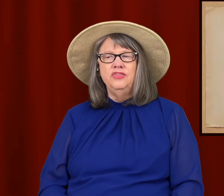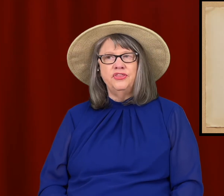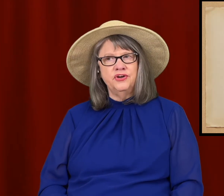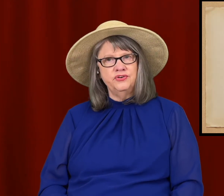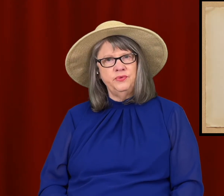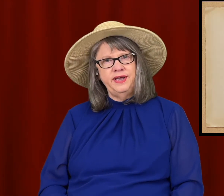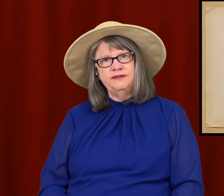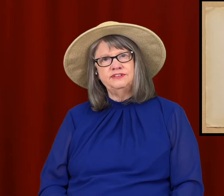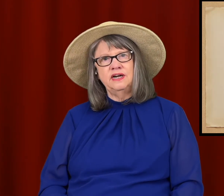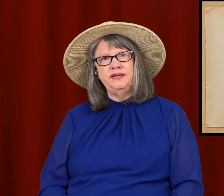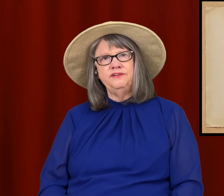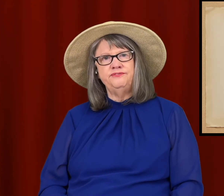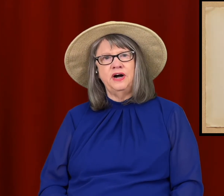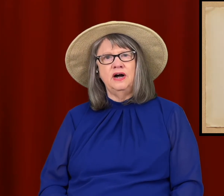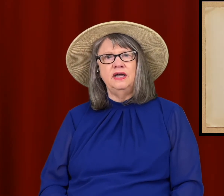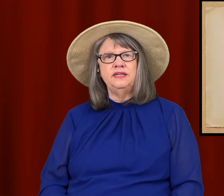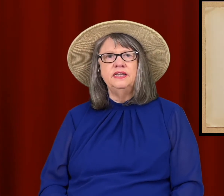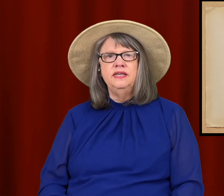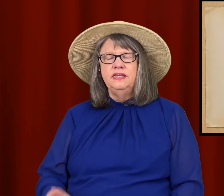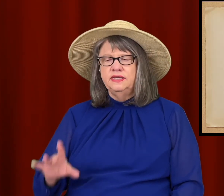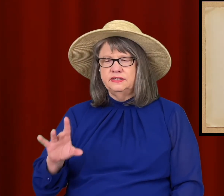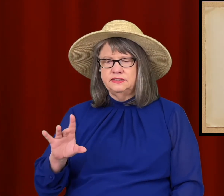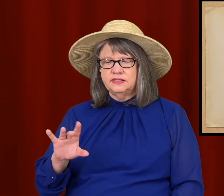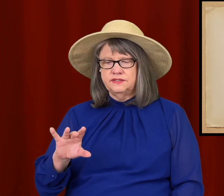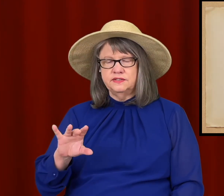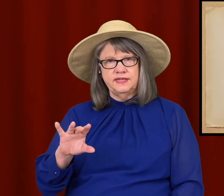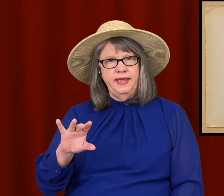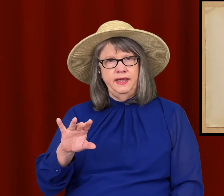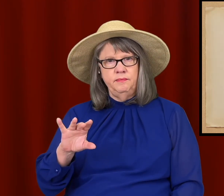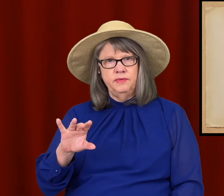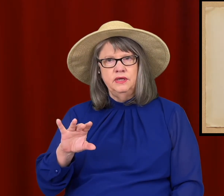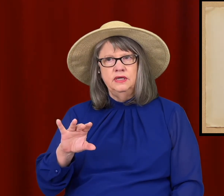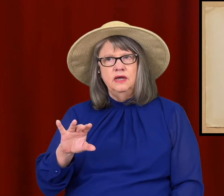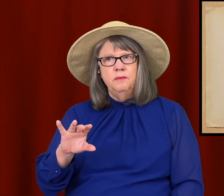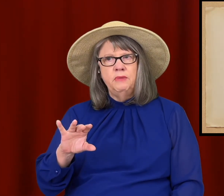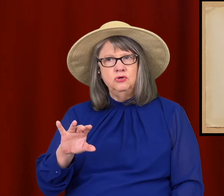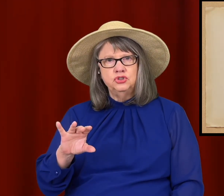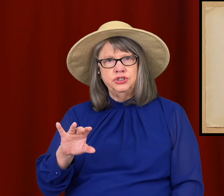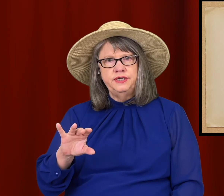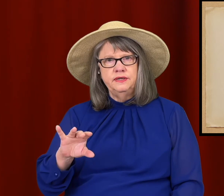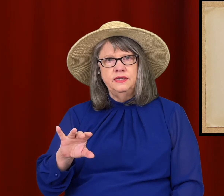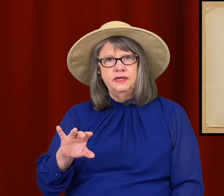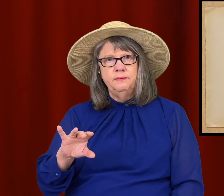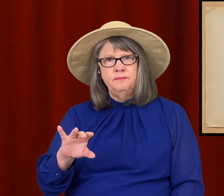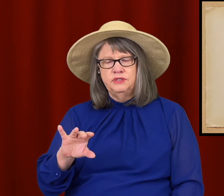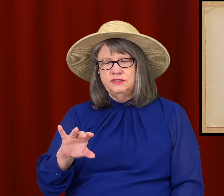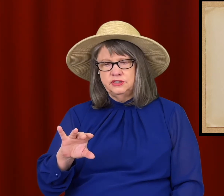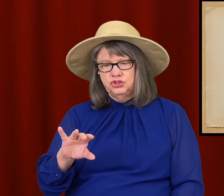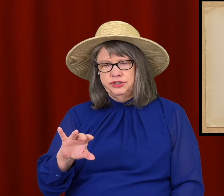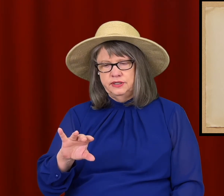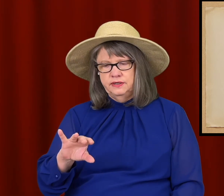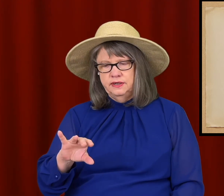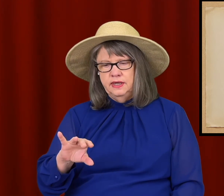The third way of signing FIND is the same motion, position,